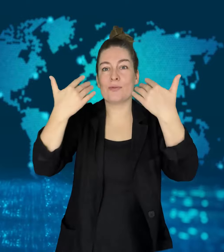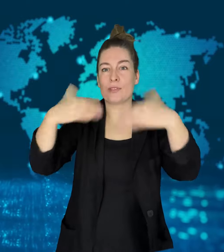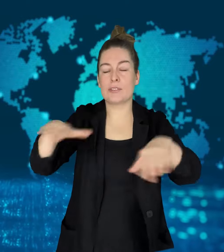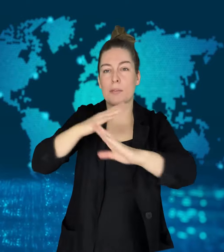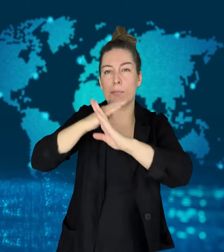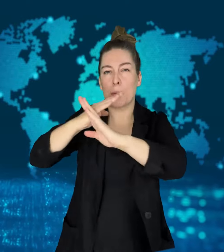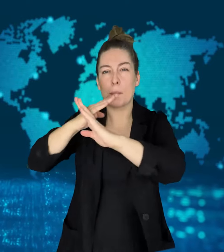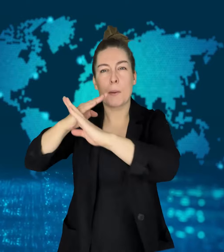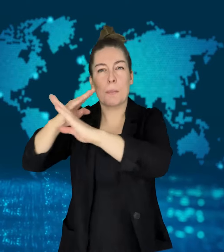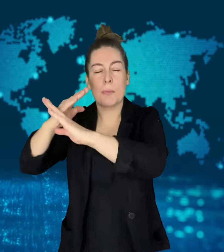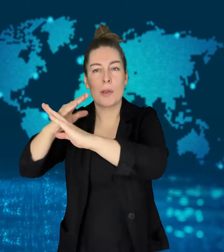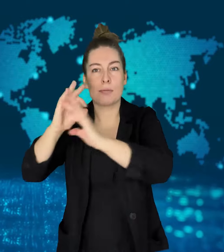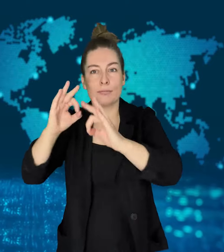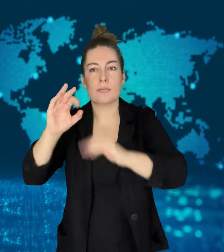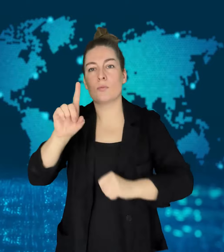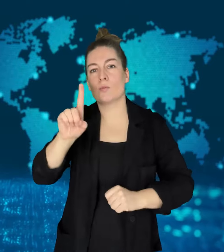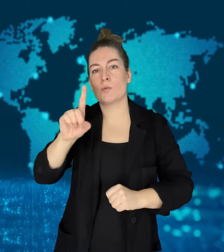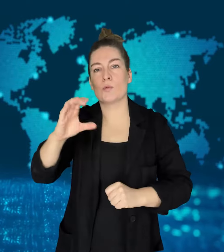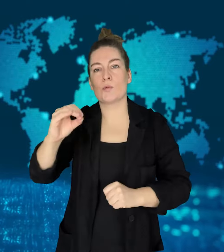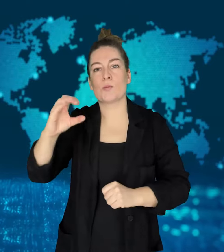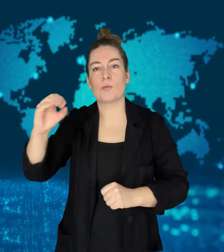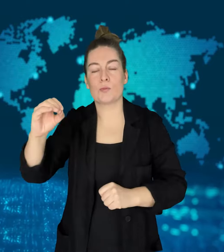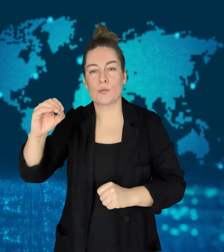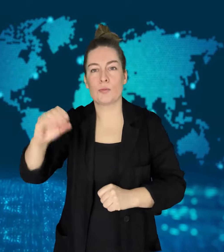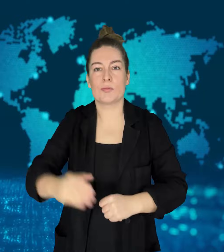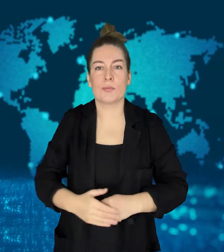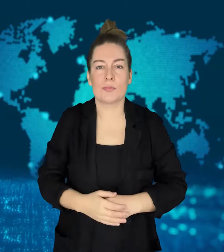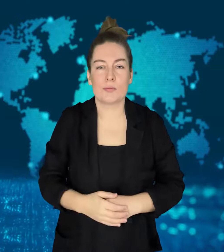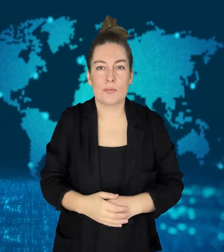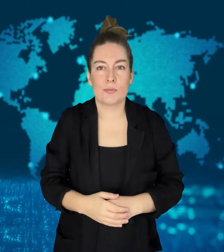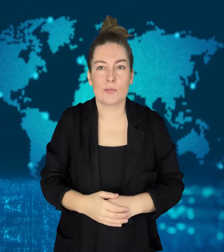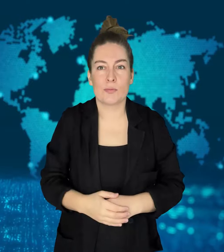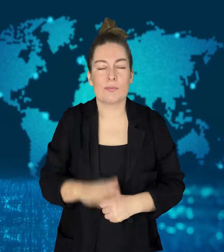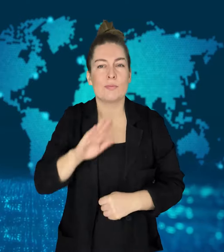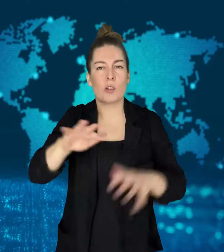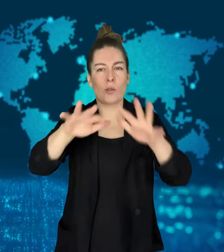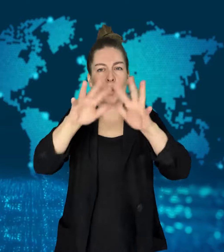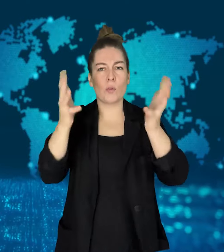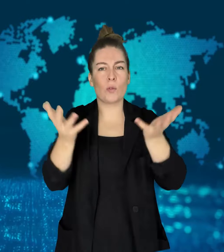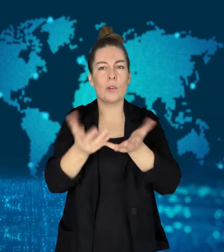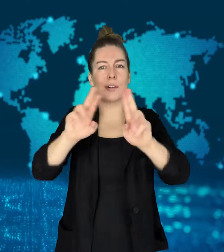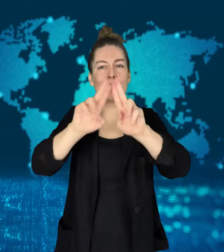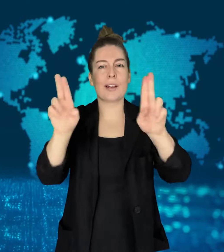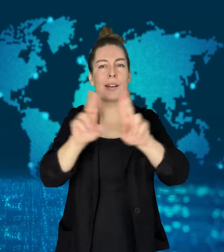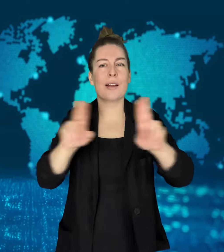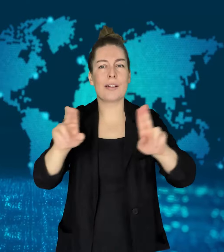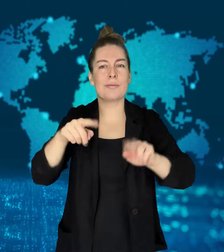The UN Security Council called for an immediate session to condemn the attack.